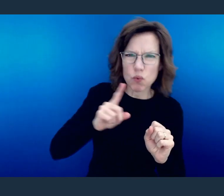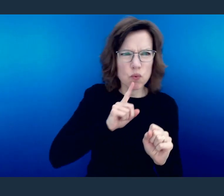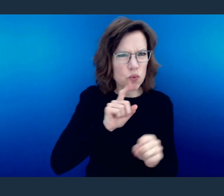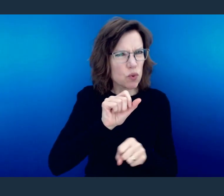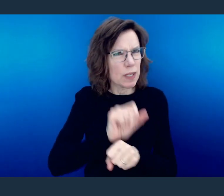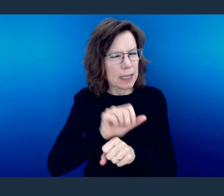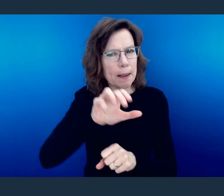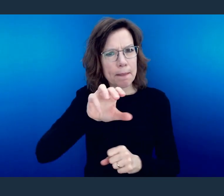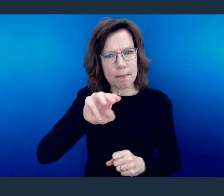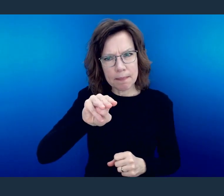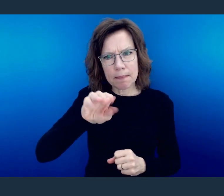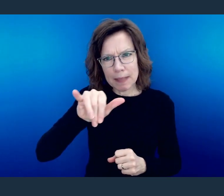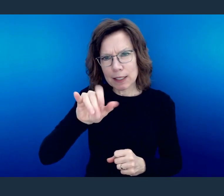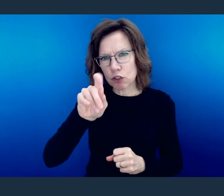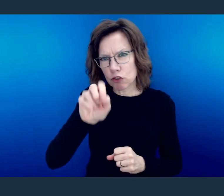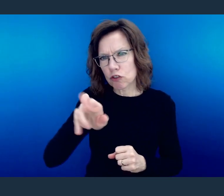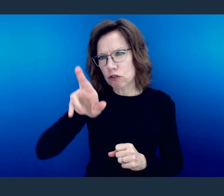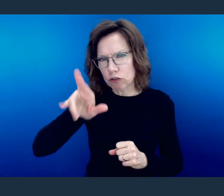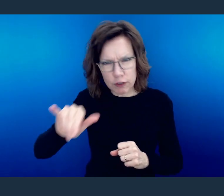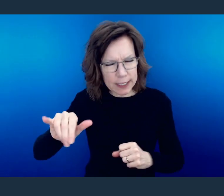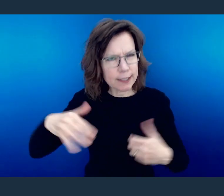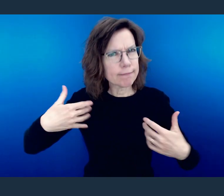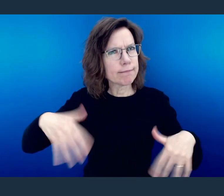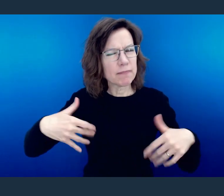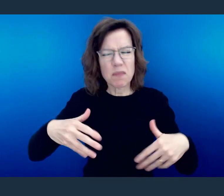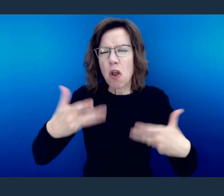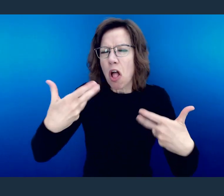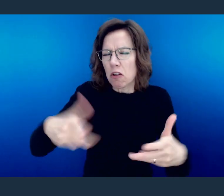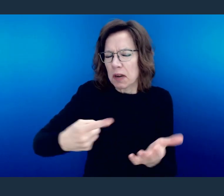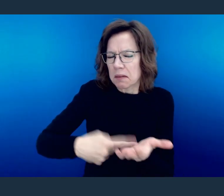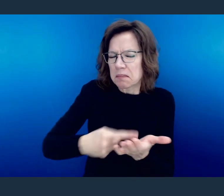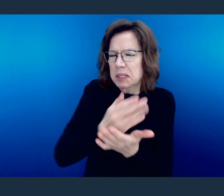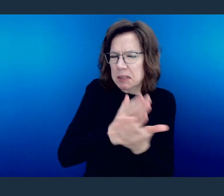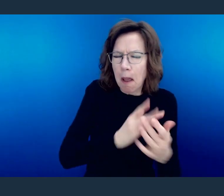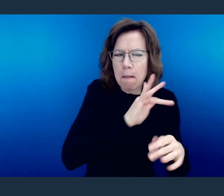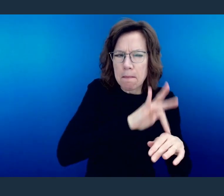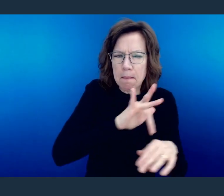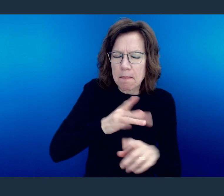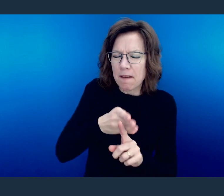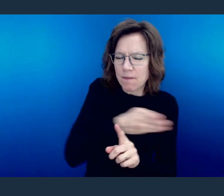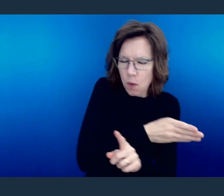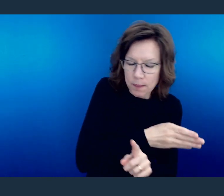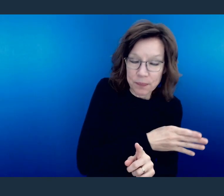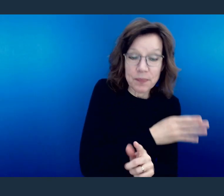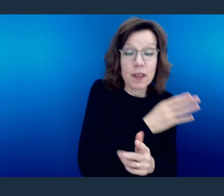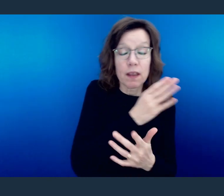a little bit in the previous messages about this. But then we get to chapter 12.